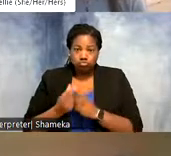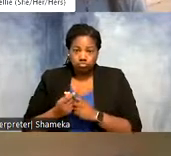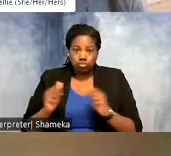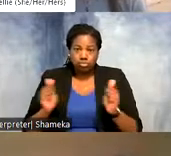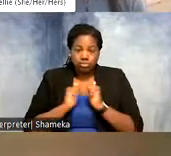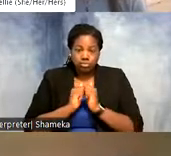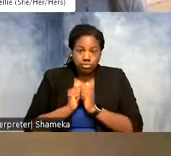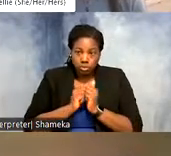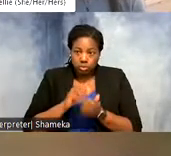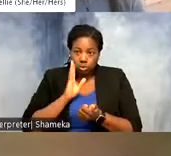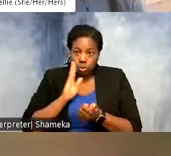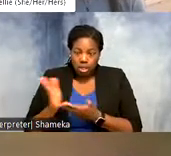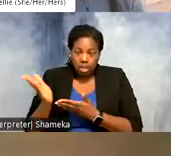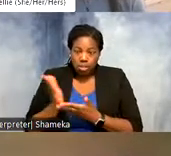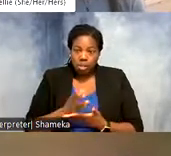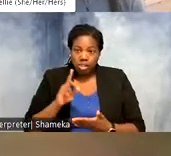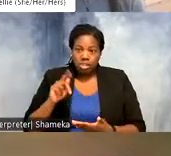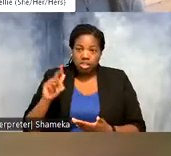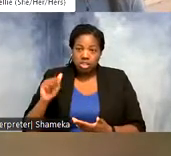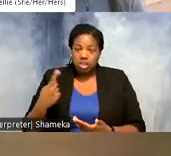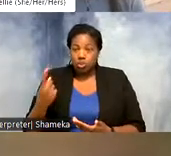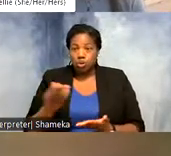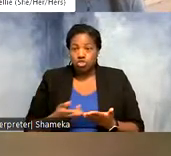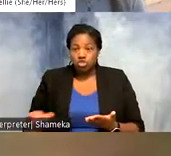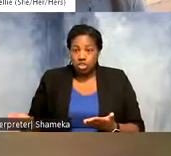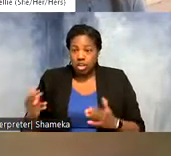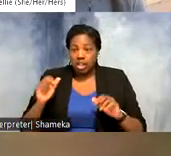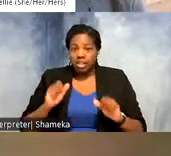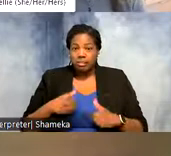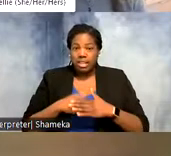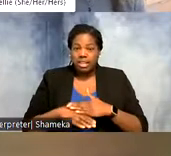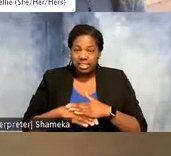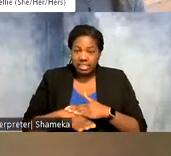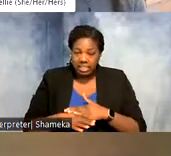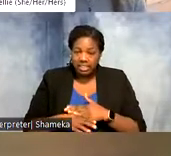and bringing the data into one resource so that it can be accessed instead of having to go to,